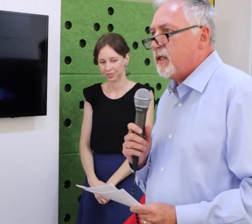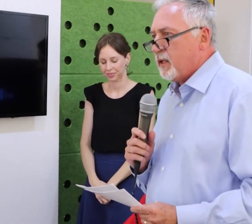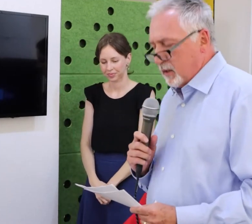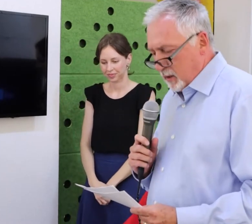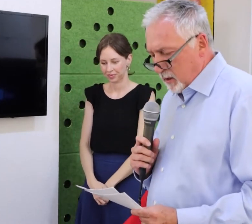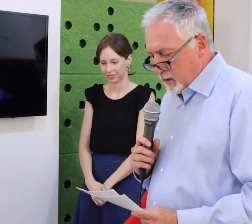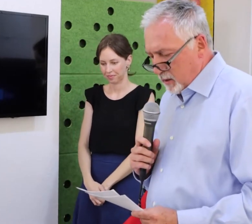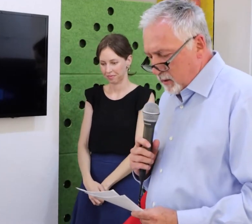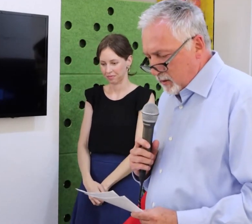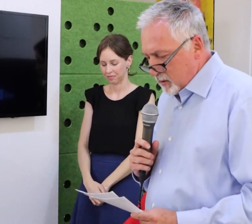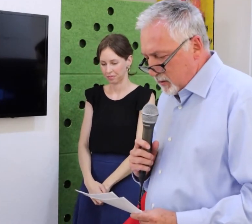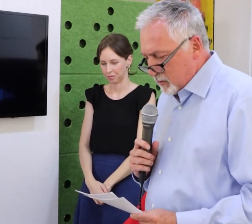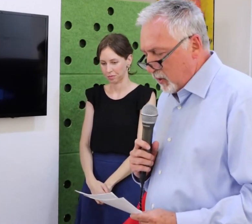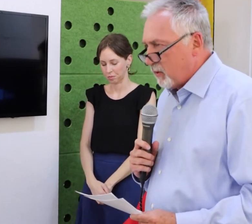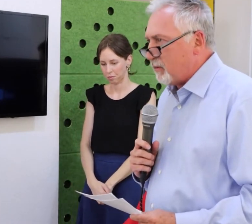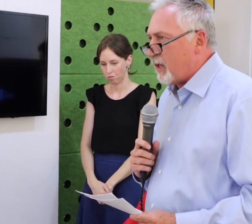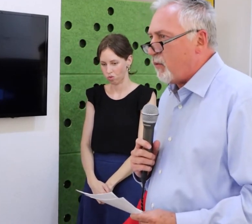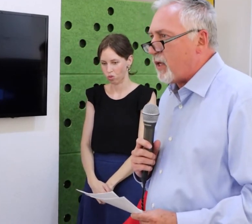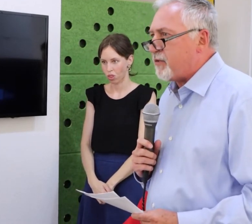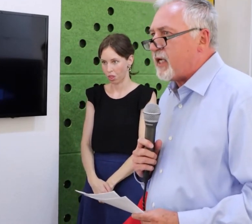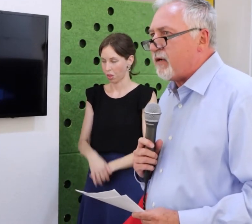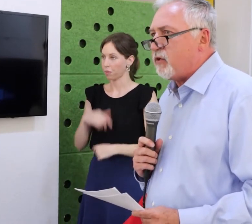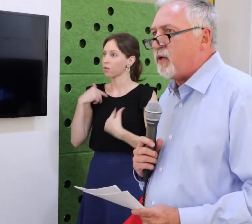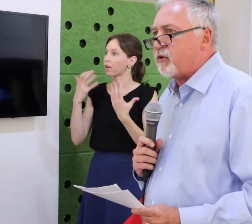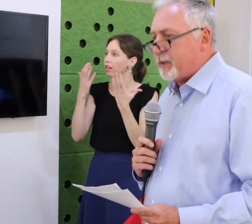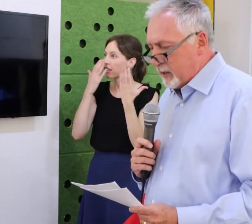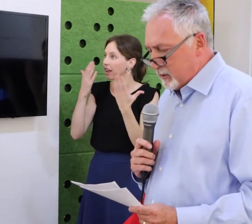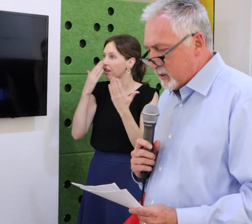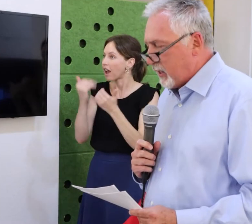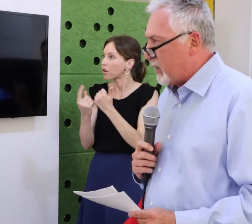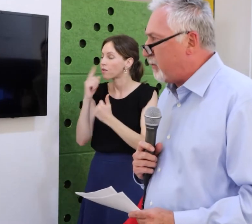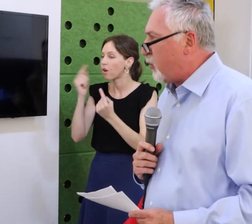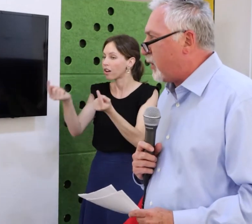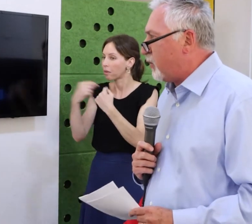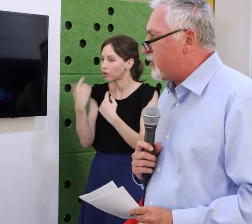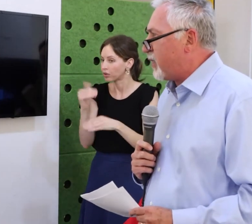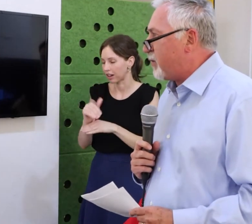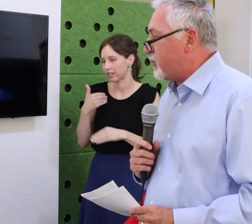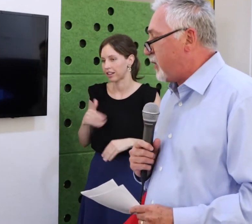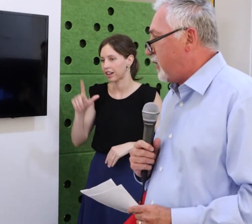We are here today to honor as they would have wanted,